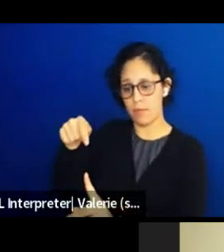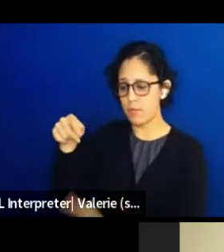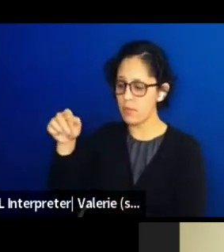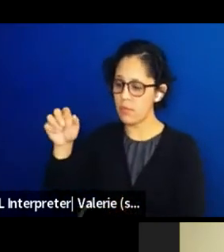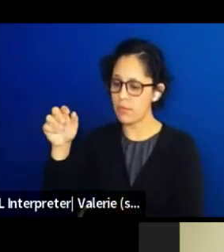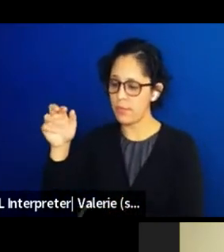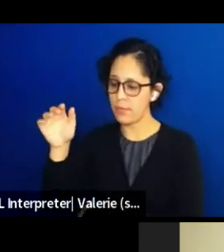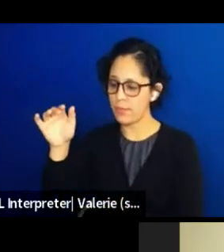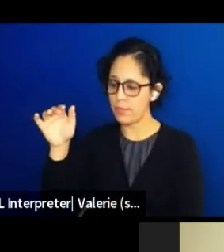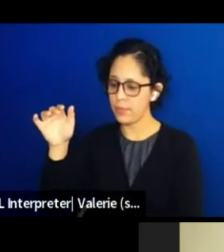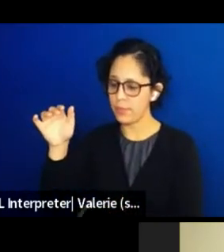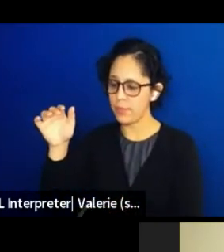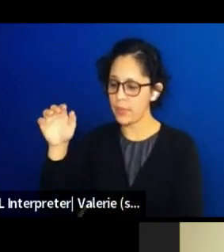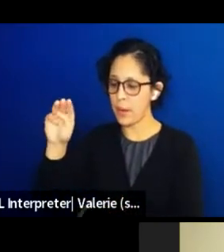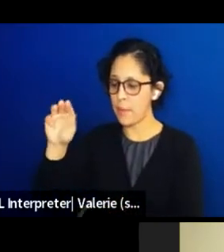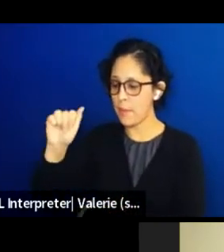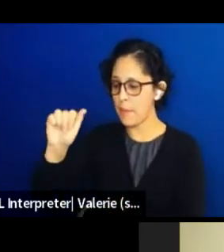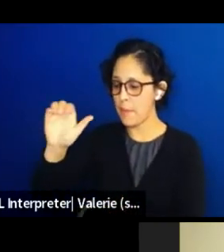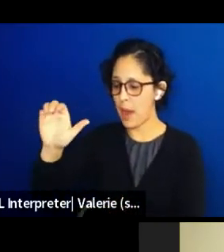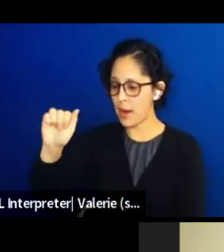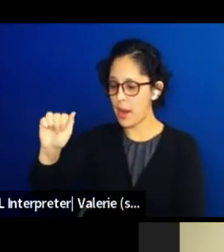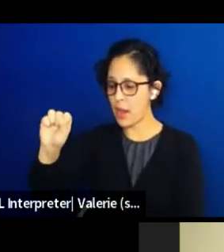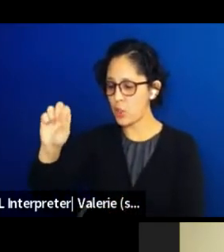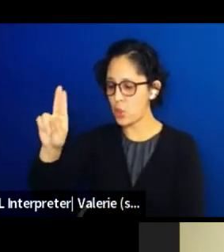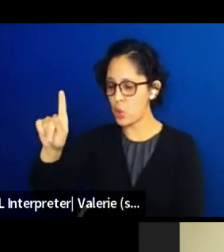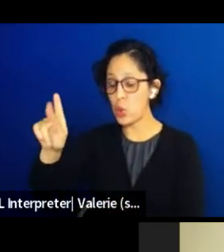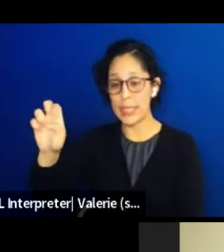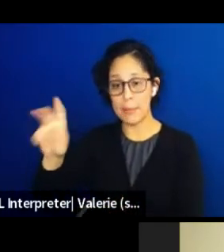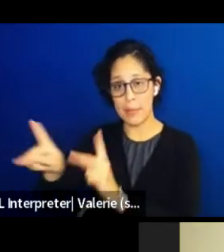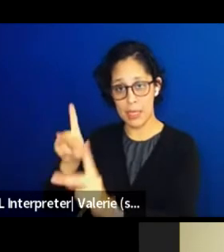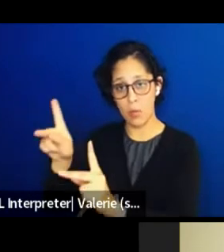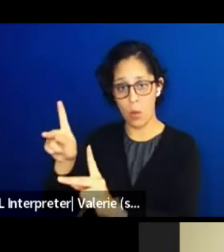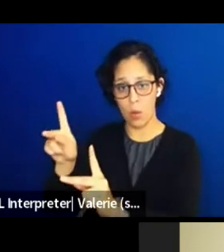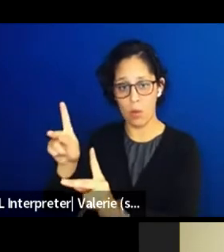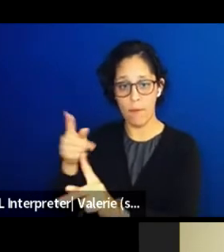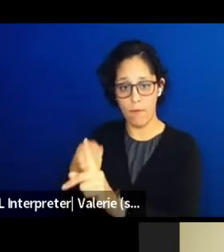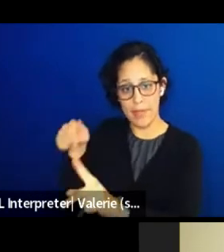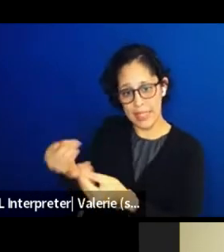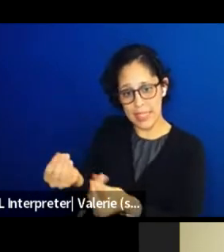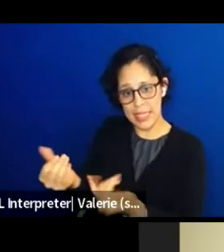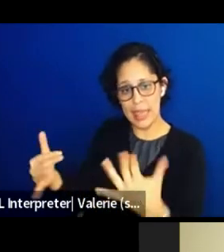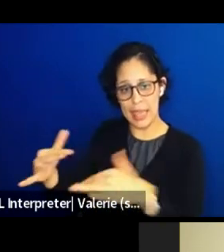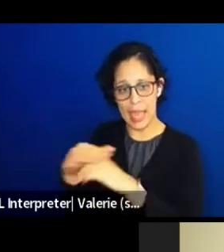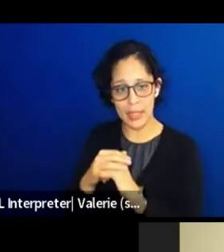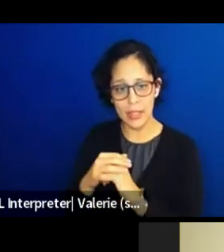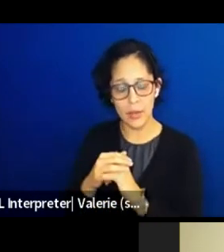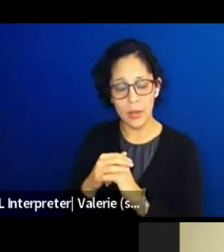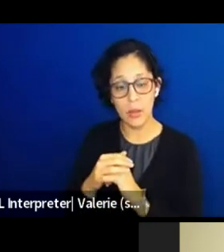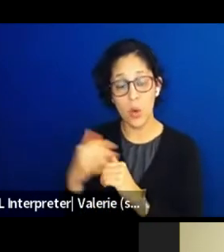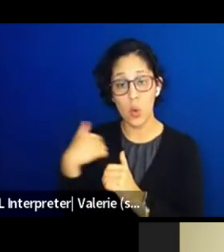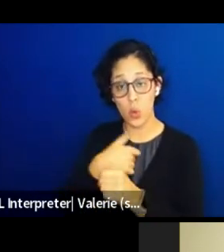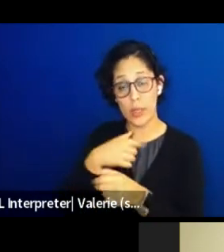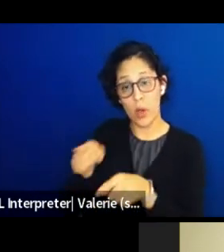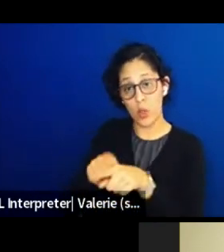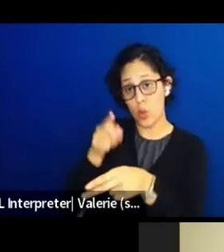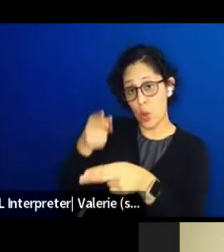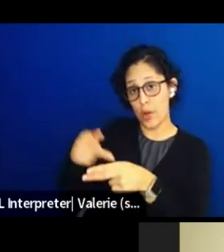and the independent Miccosukee, Seminole People of the land. This place is also known as the Greater Everglades,